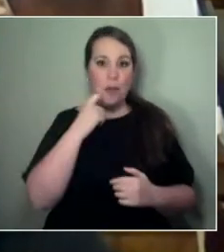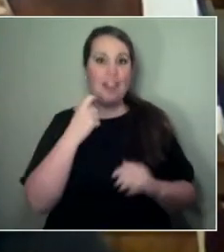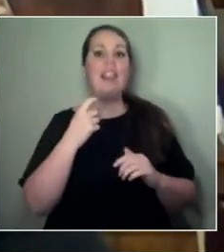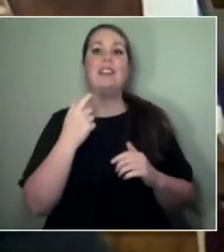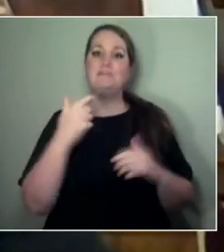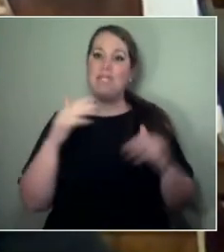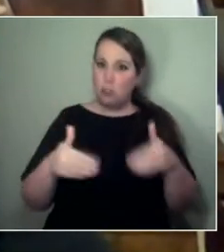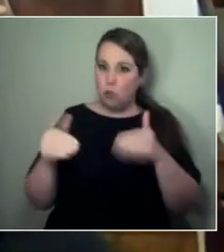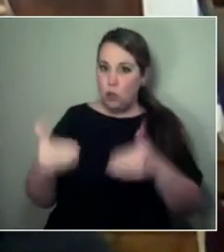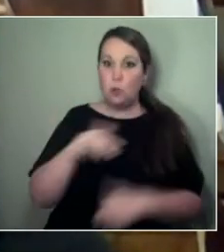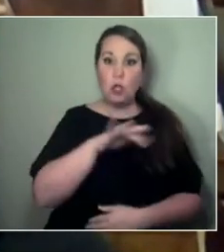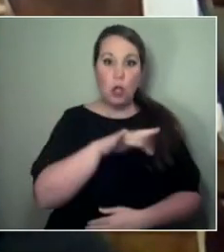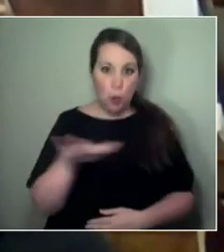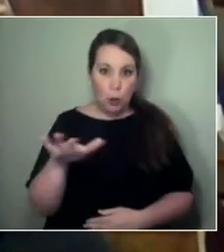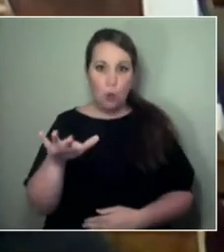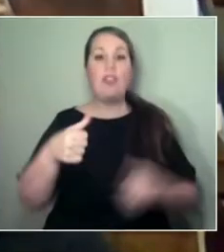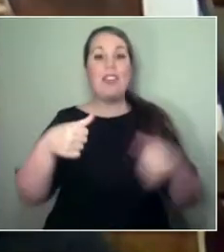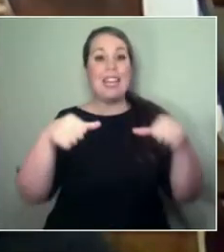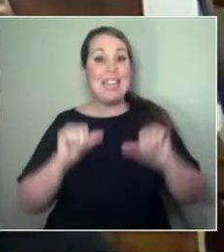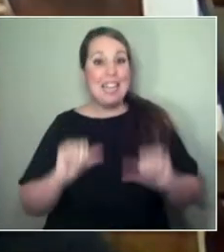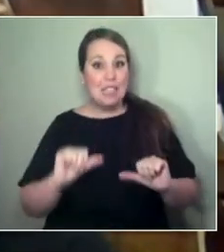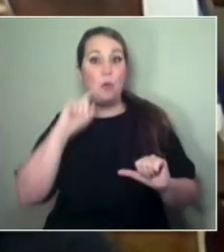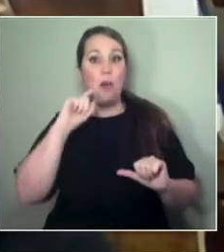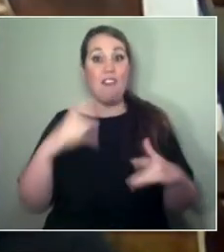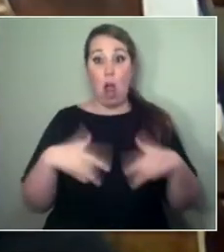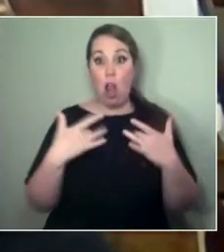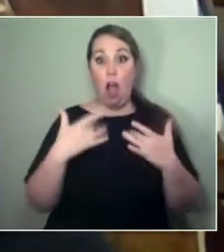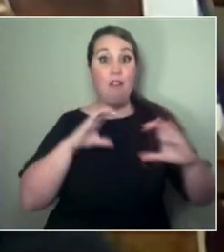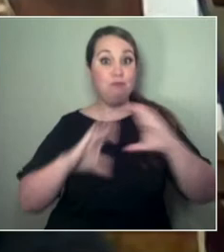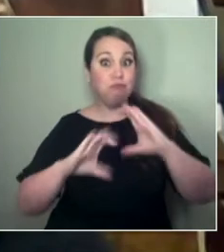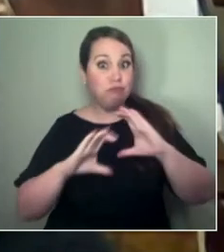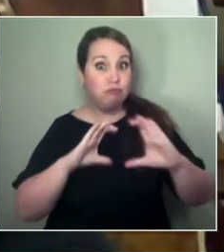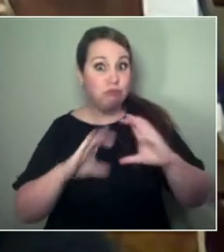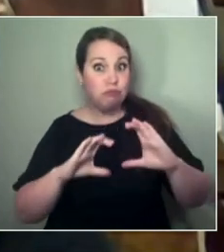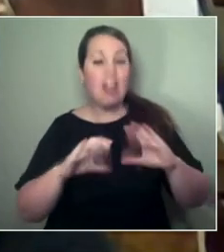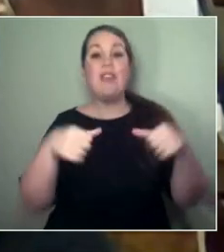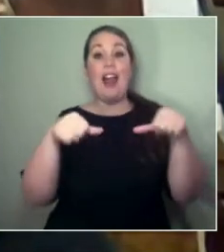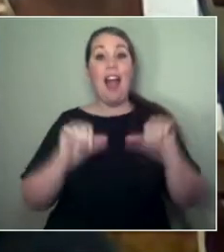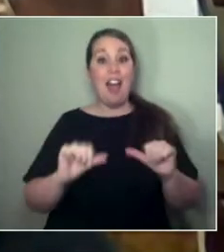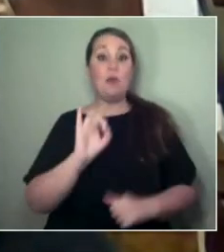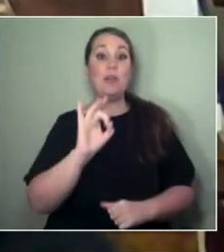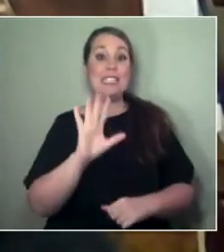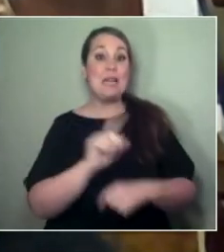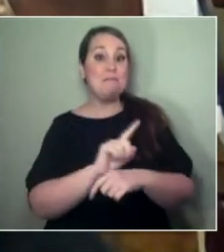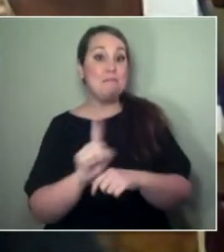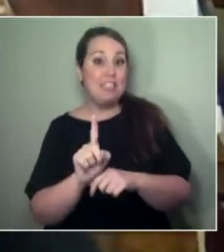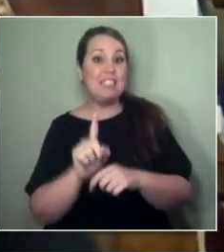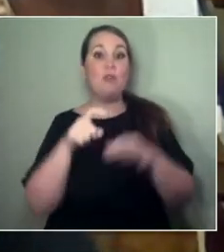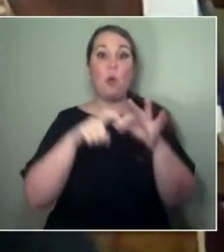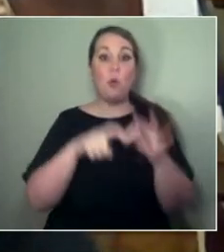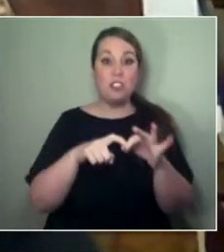so feel free to post your questions via the platform you're watching from. And don't worry if you can't stay for the whole thing.